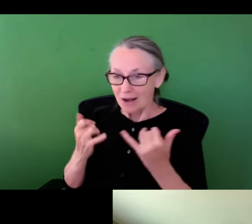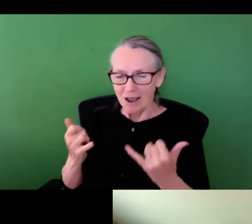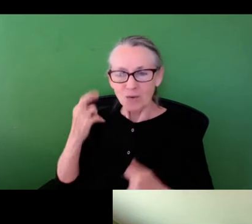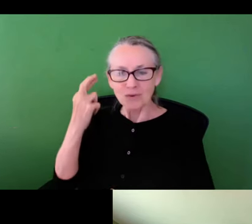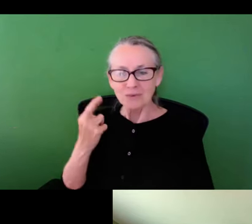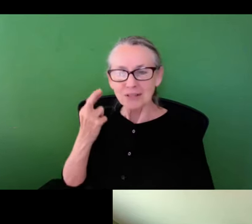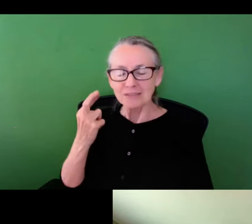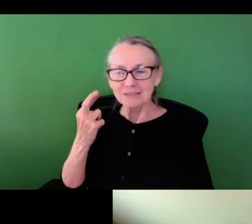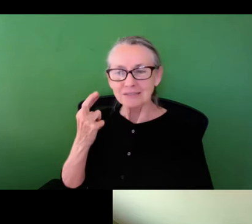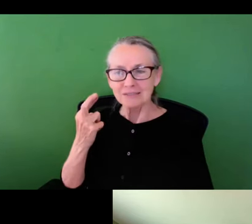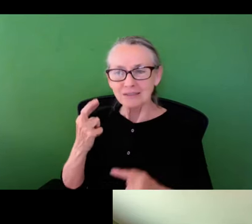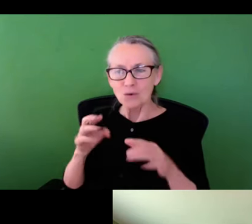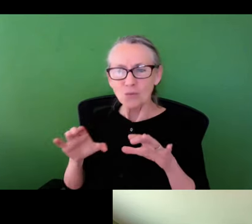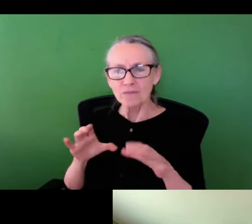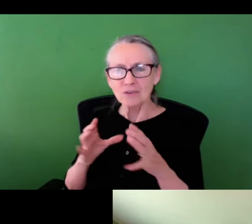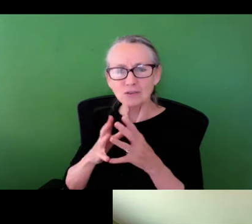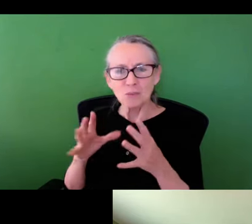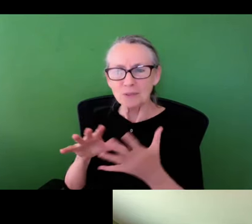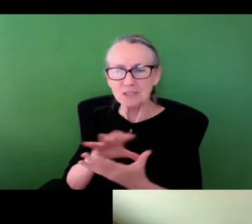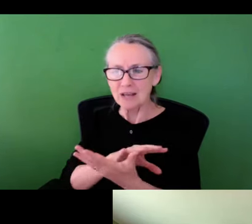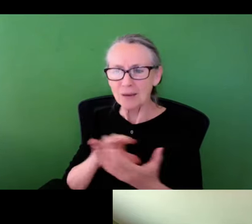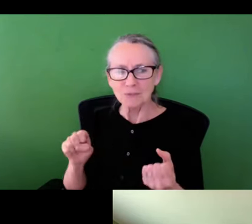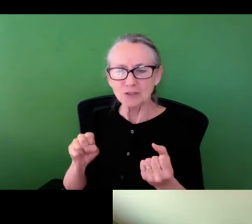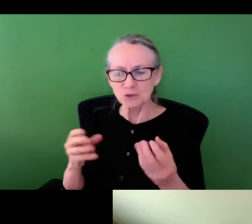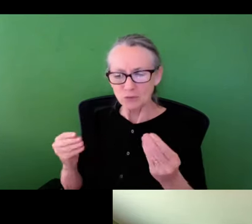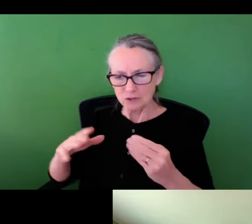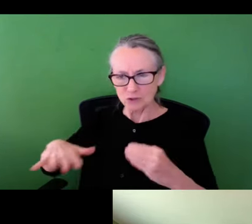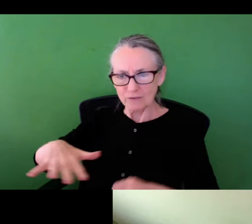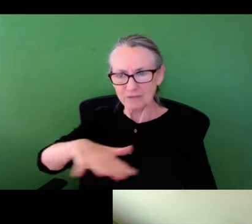now that we've all of a sudden realized it,